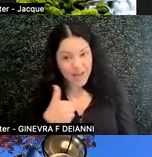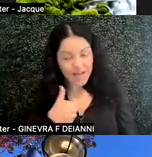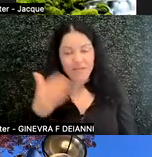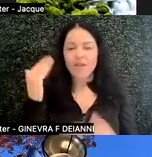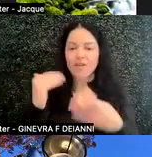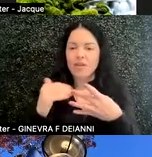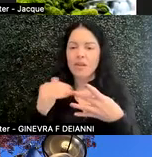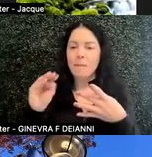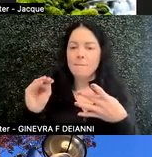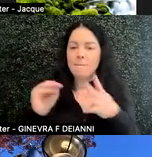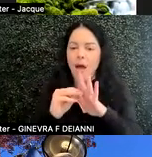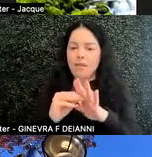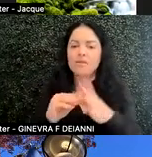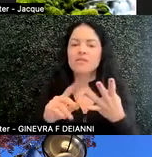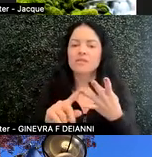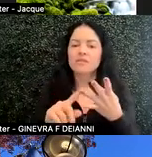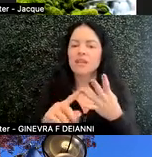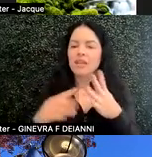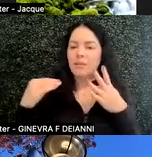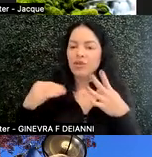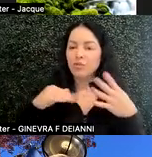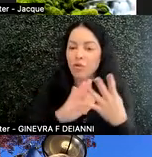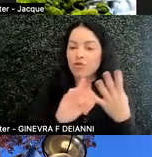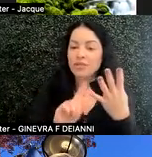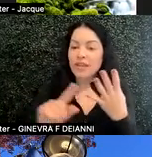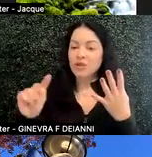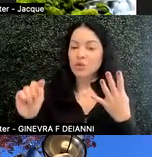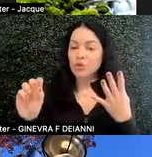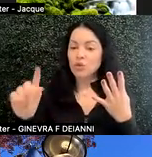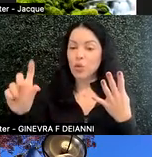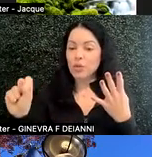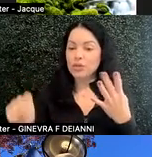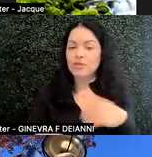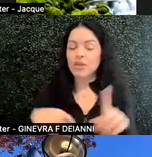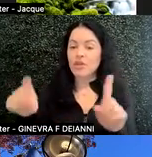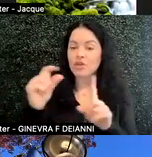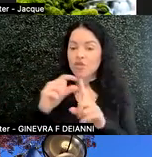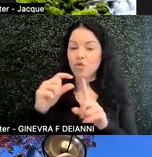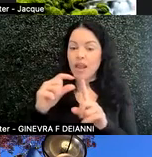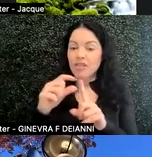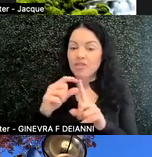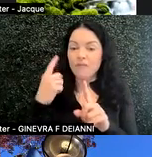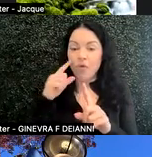and give you some tools. So let's get going. Terminology around neurodiversity.